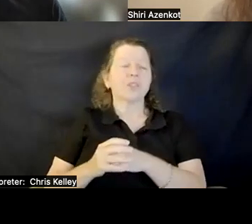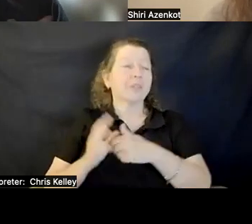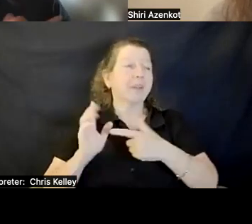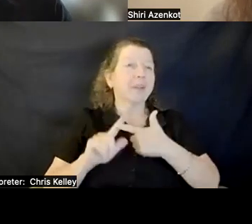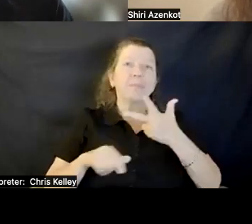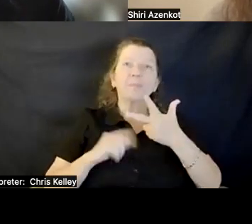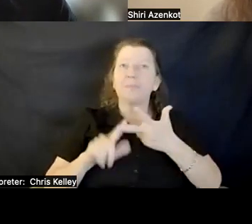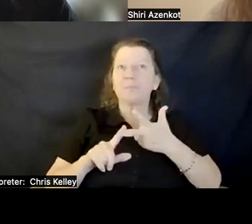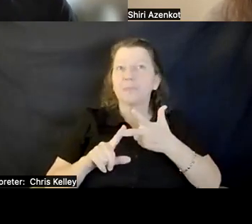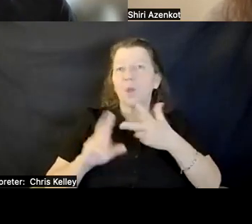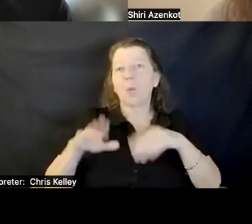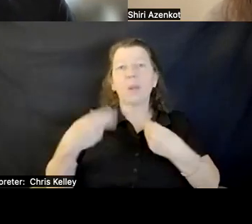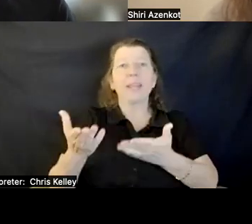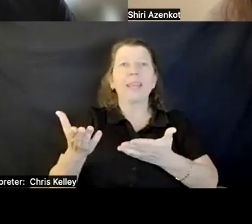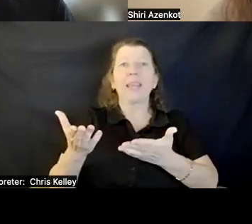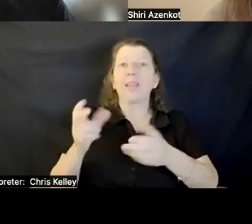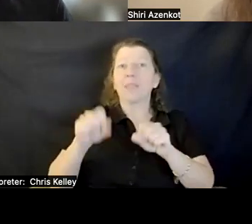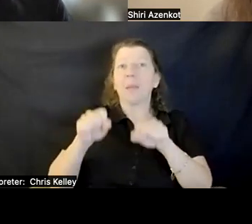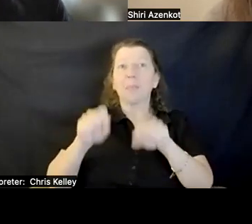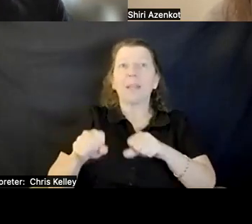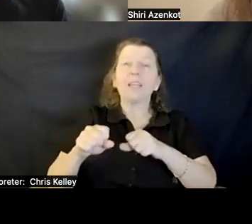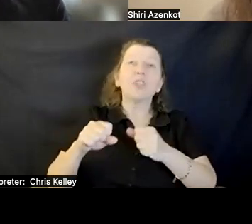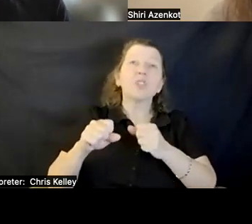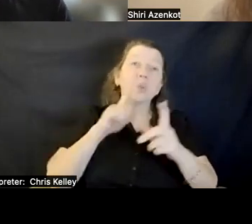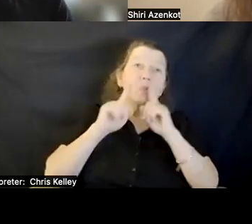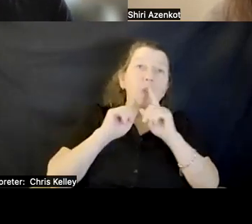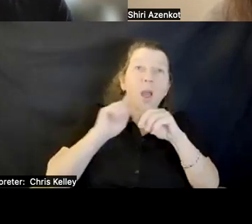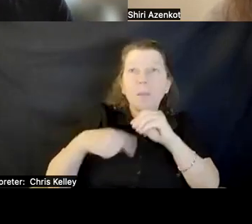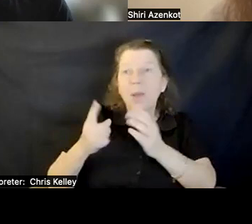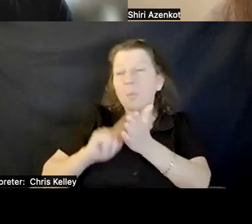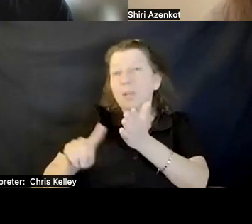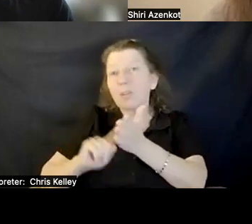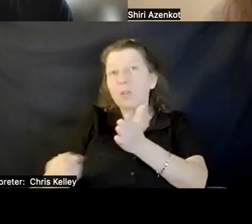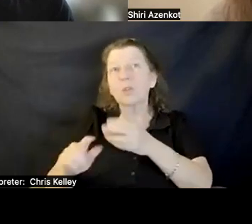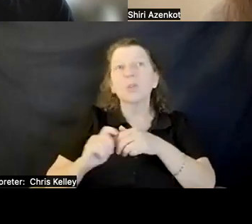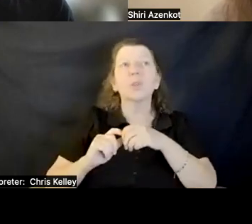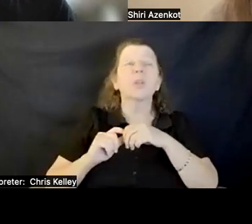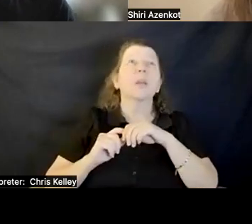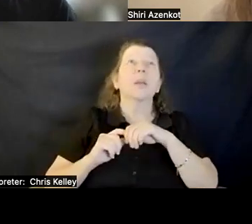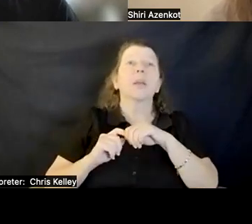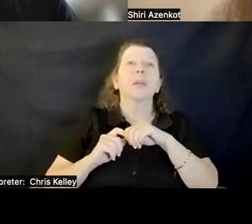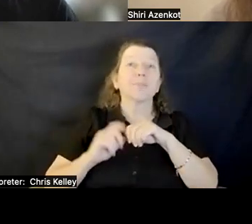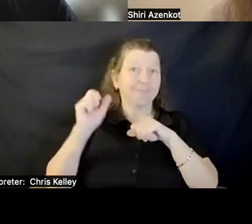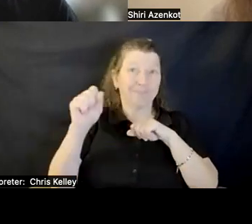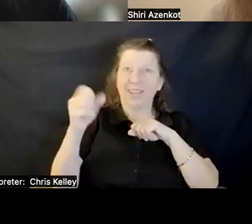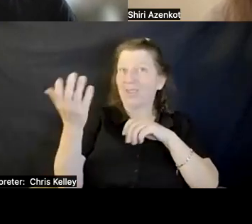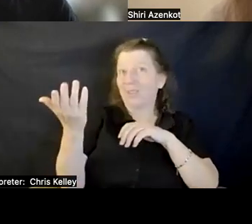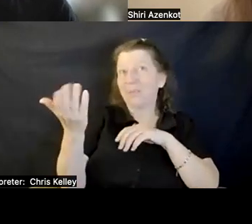space for researchers to talk about their research. It is an opportunity.